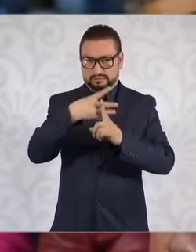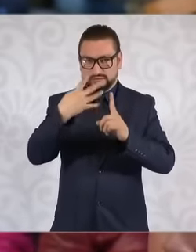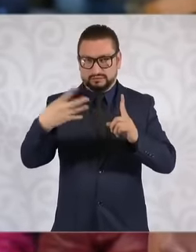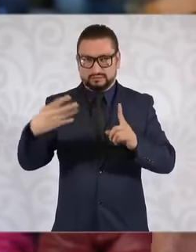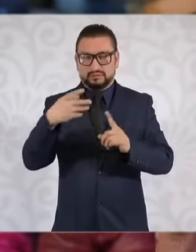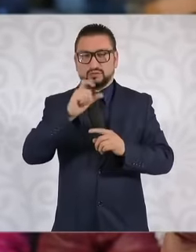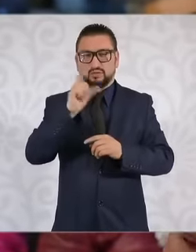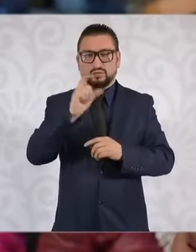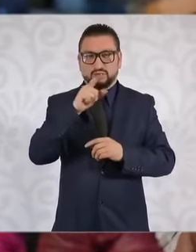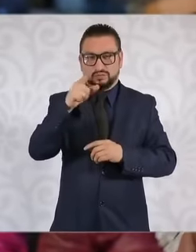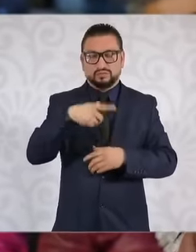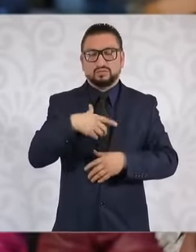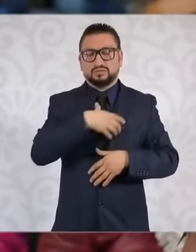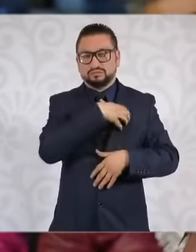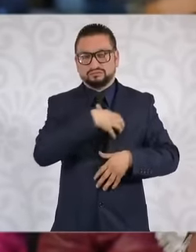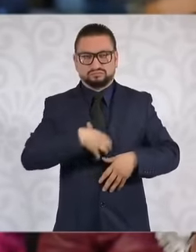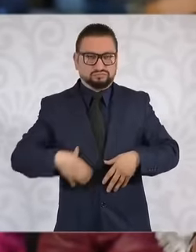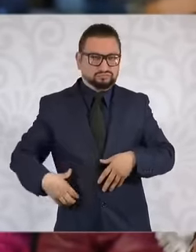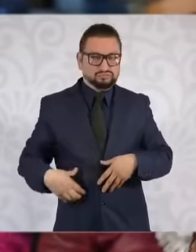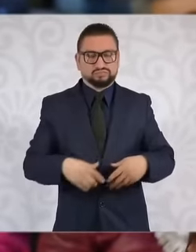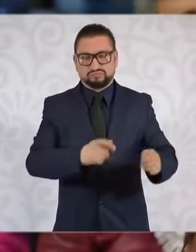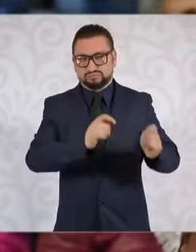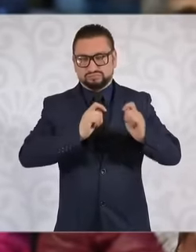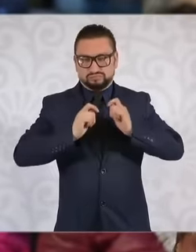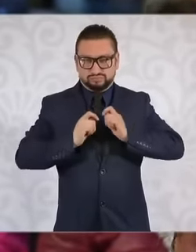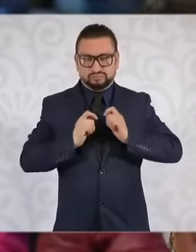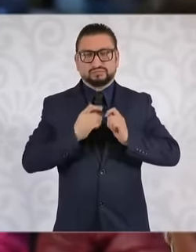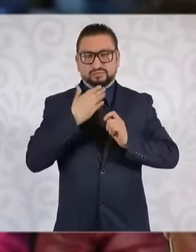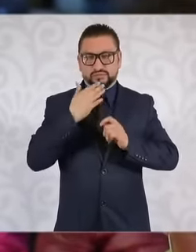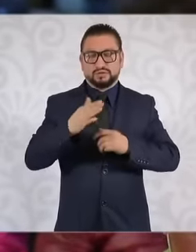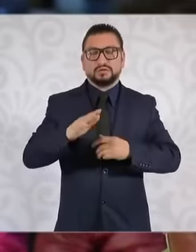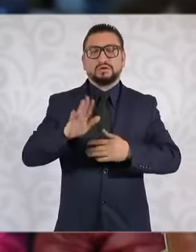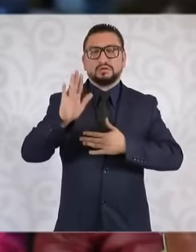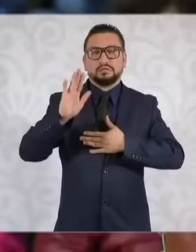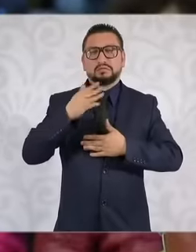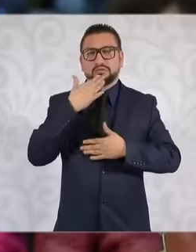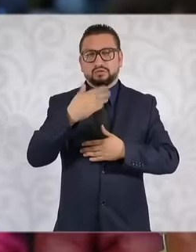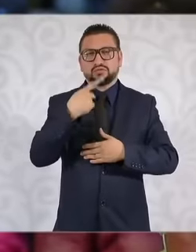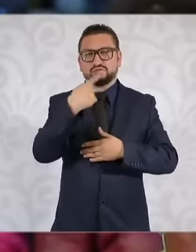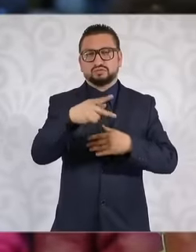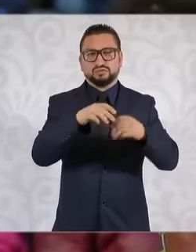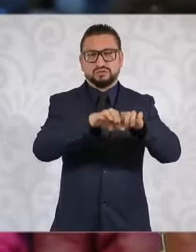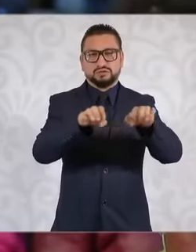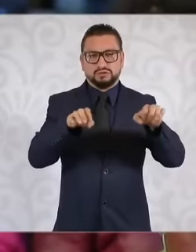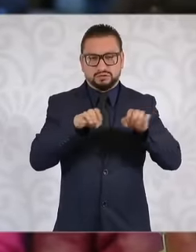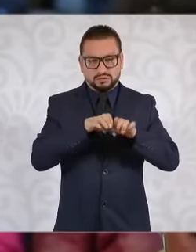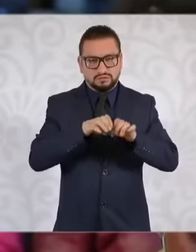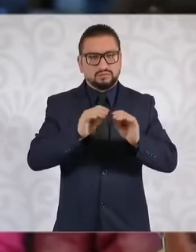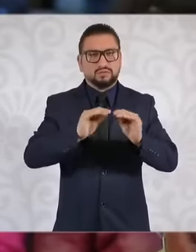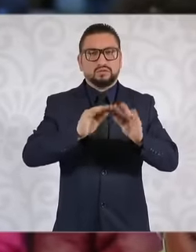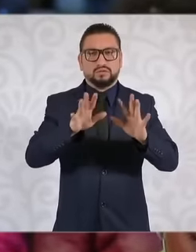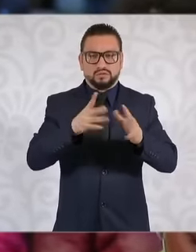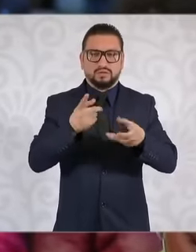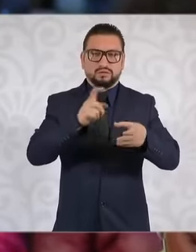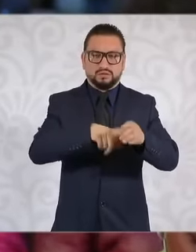presidential inauguration speech and in your team. Well, there are people openly lgbt cumas eh On the